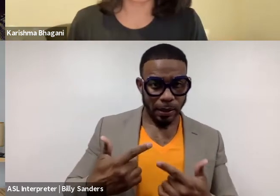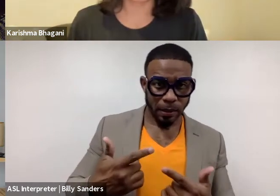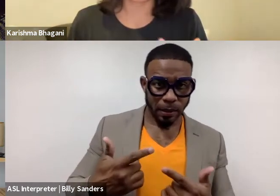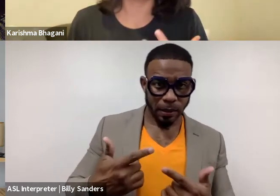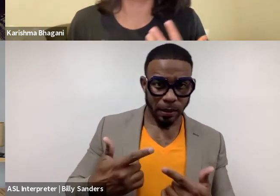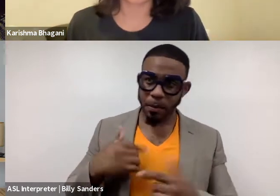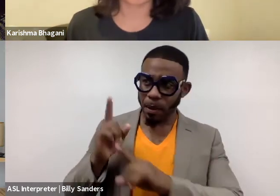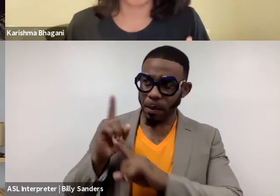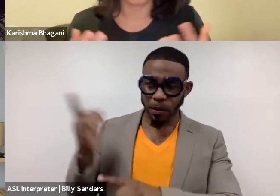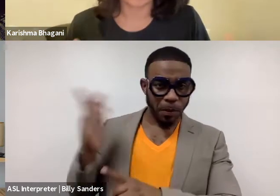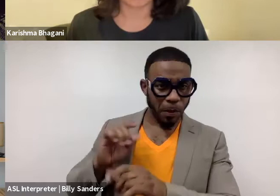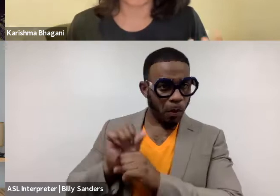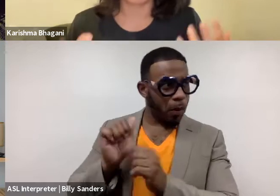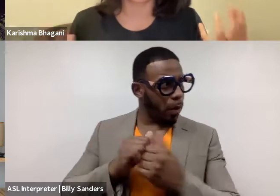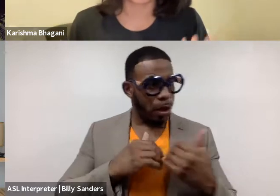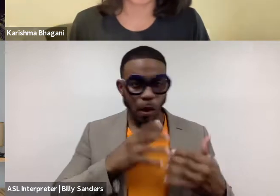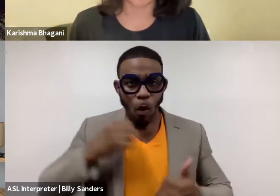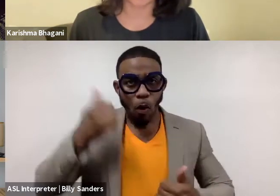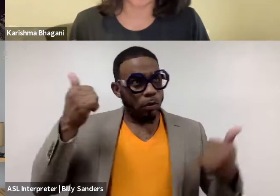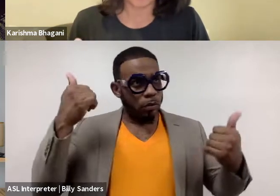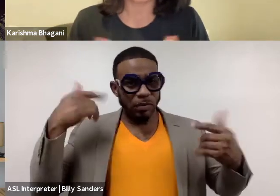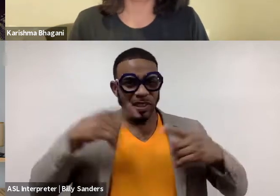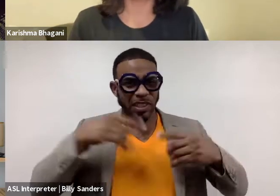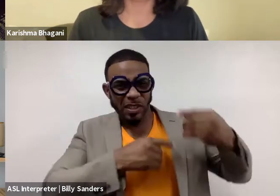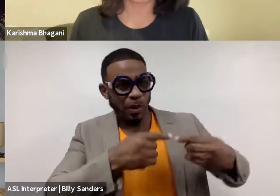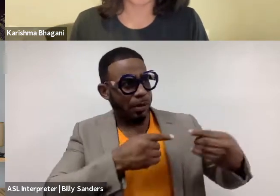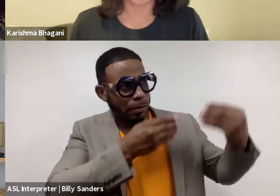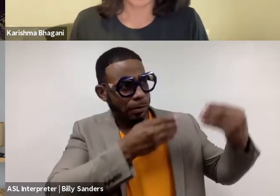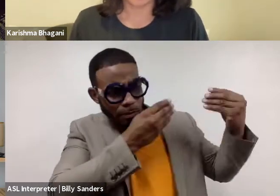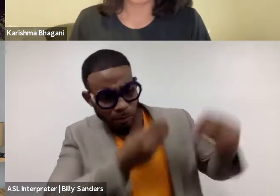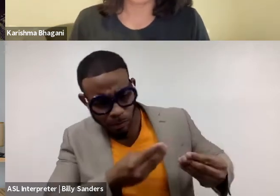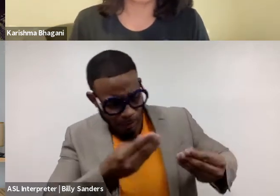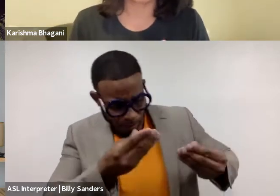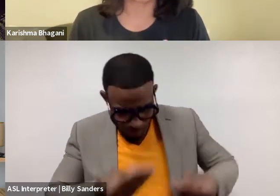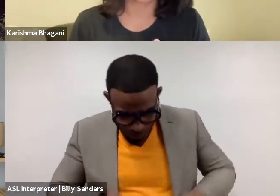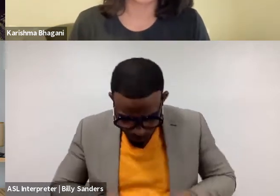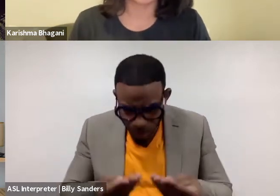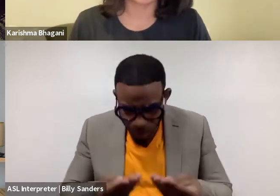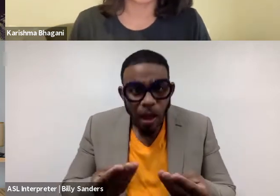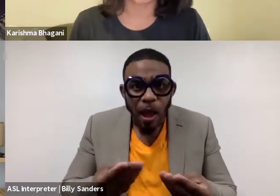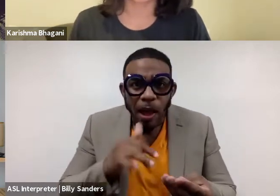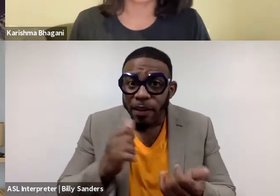the people that I work who are older, of a different generation, have left for me. I would not have ever even considered the arts